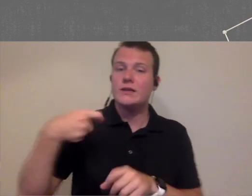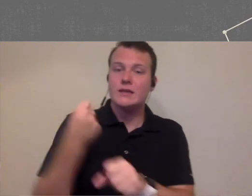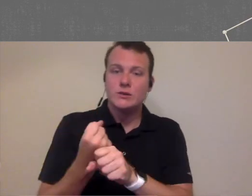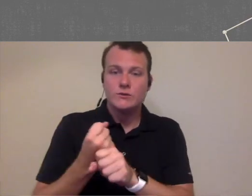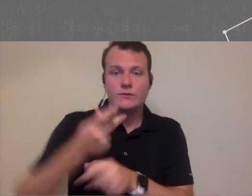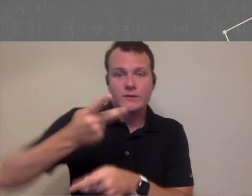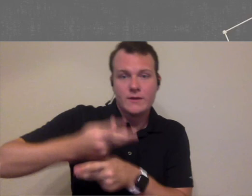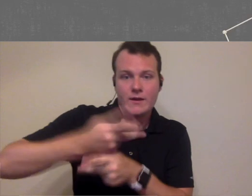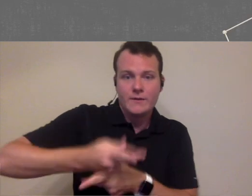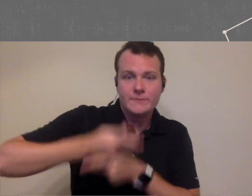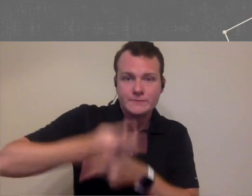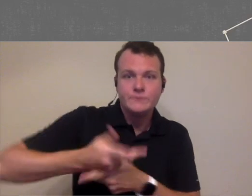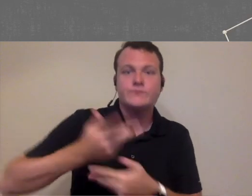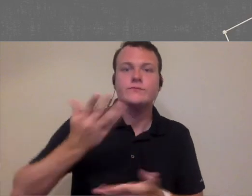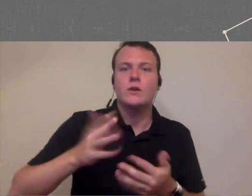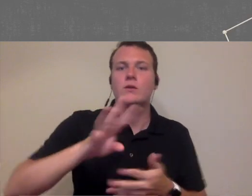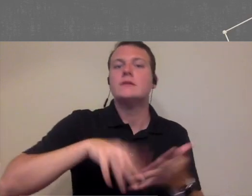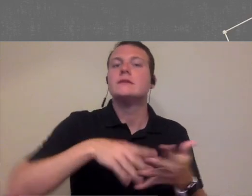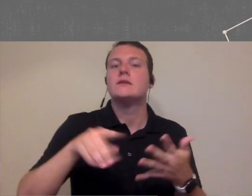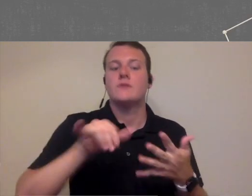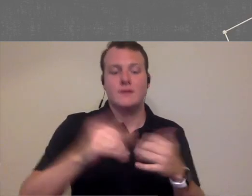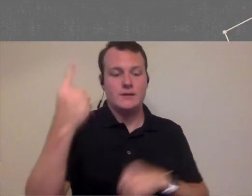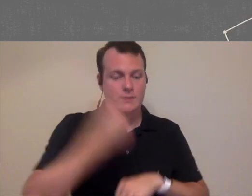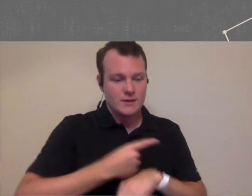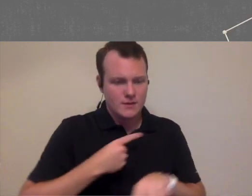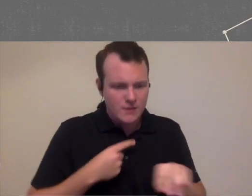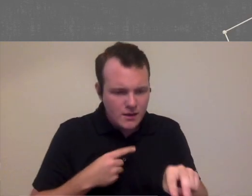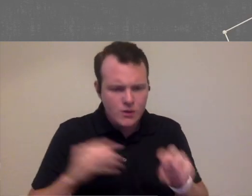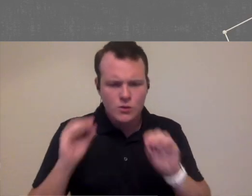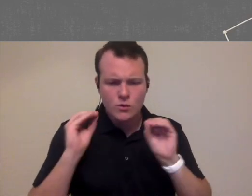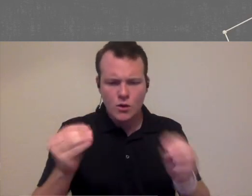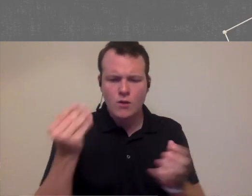years of care you might look at your schedule for the day and say I have no